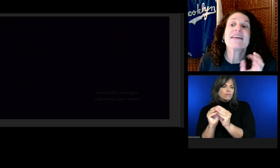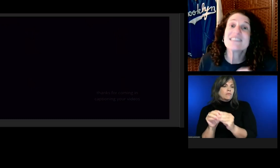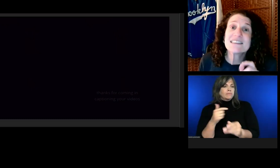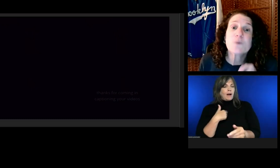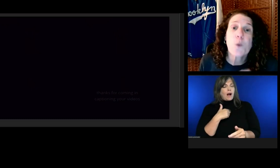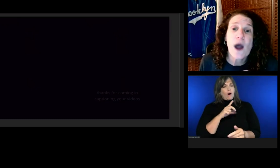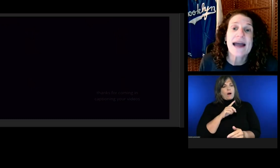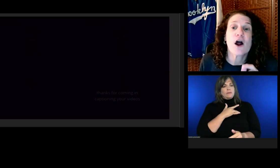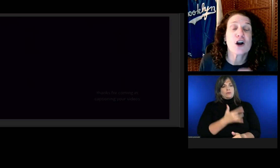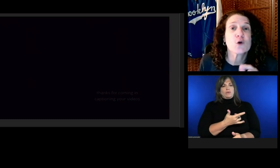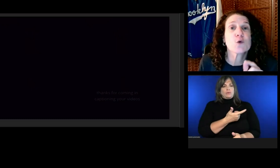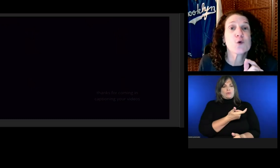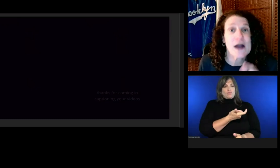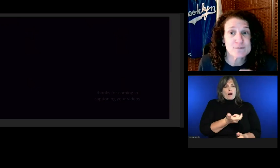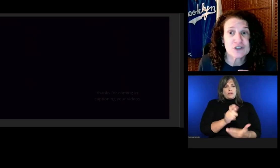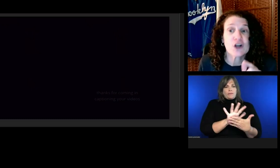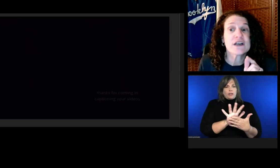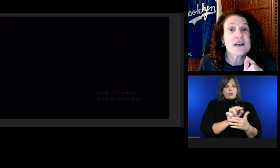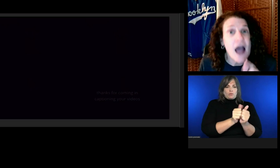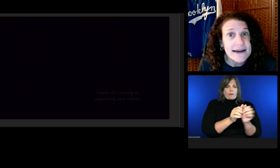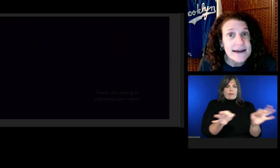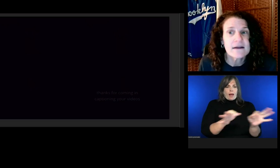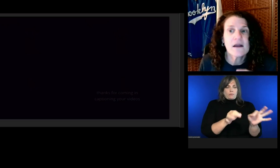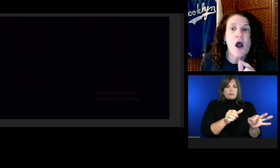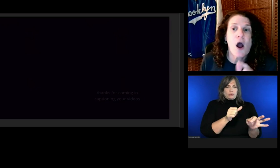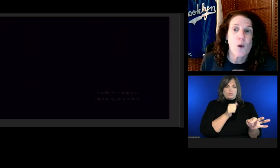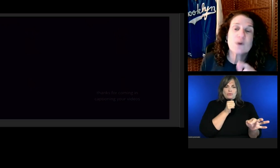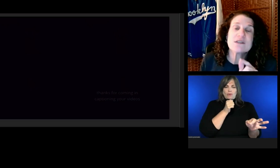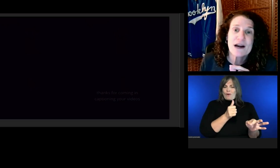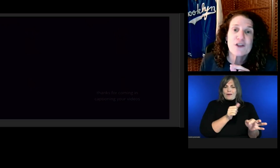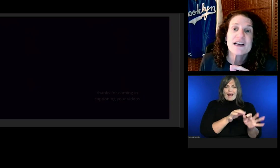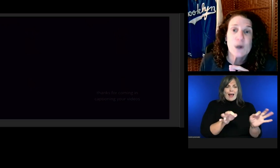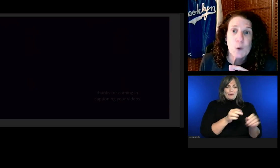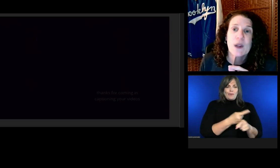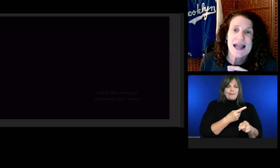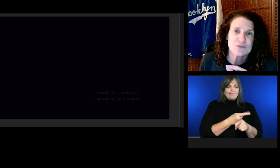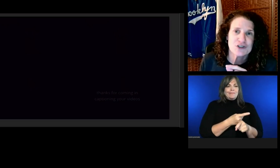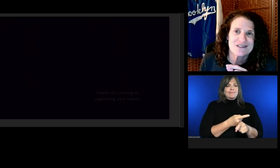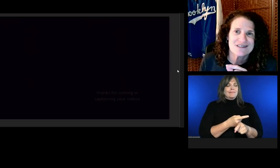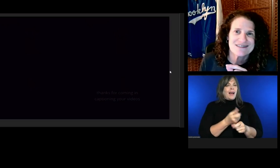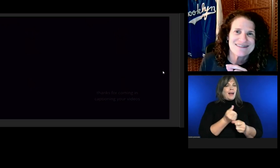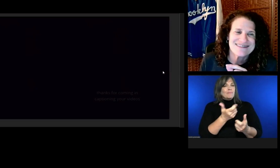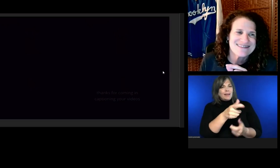This is why autocraptions are not always better than no captions.